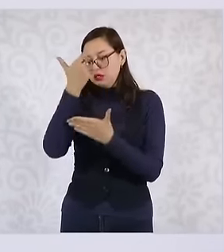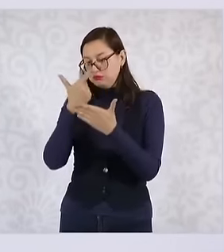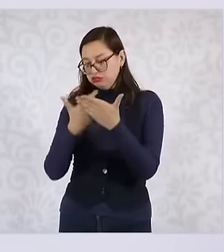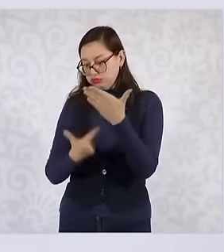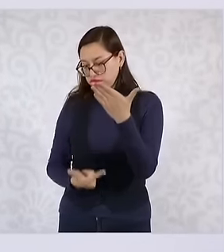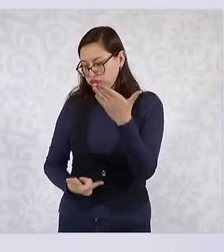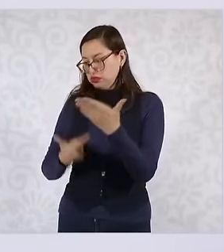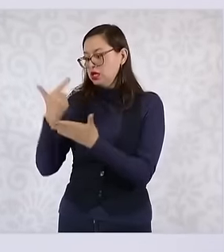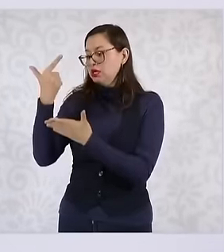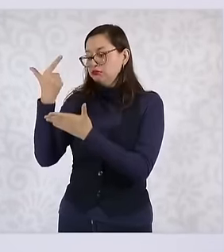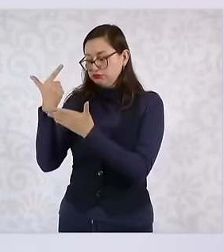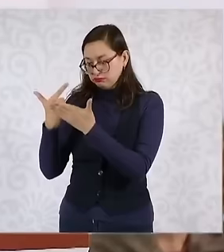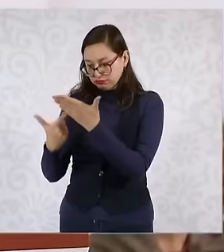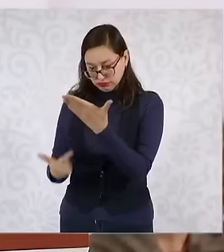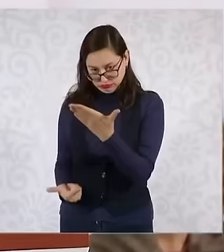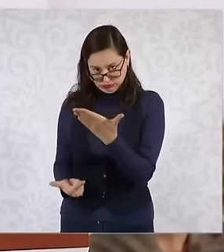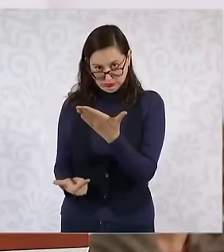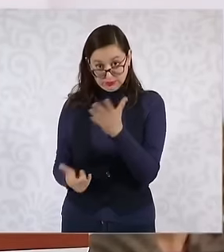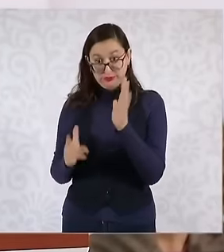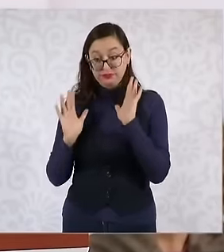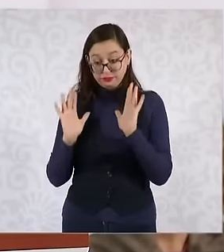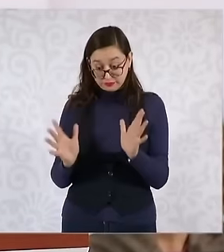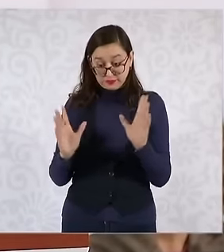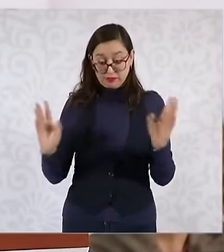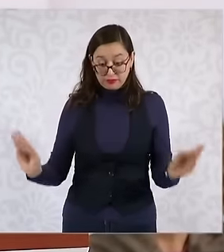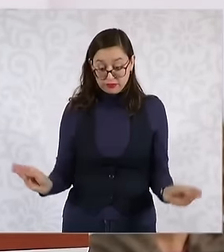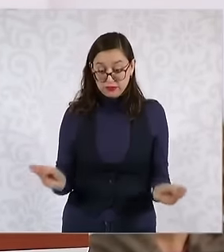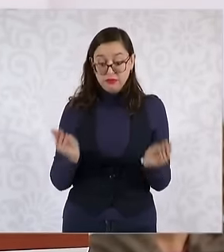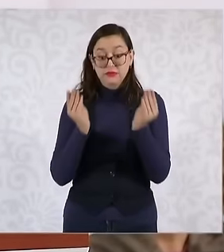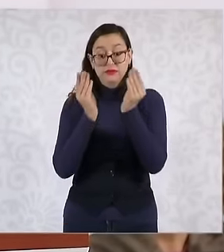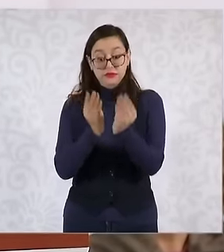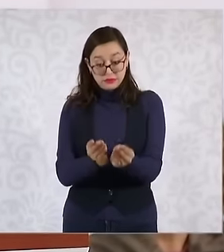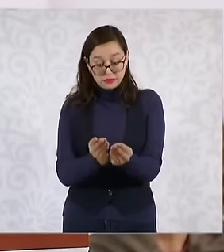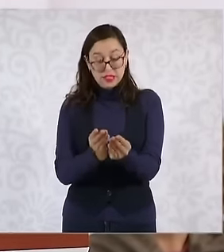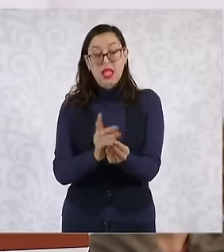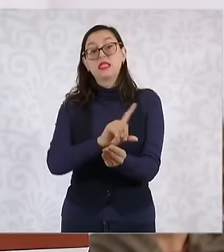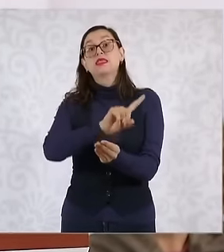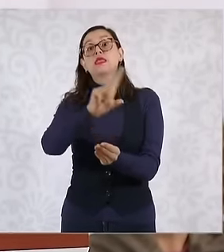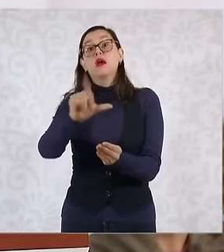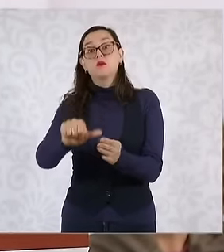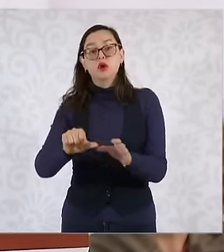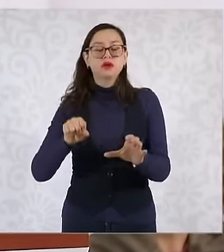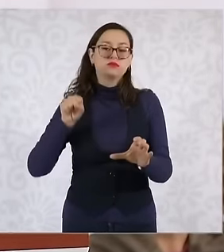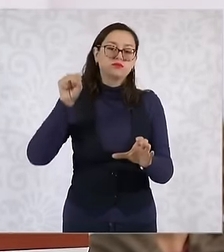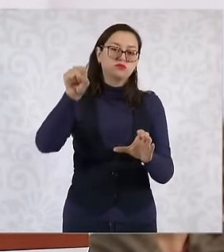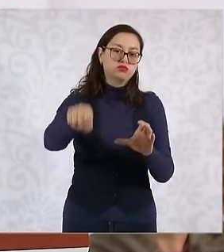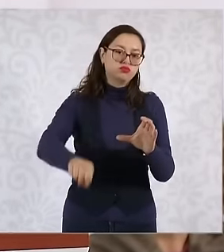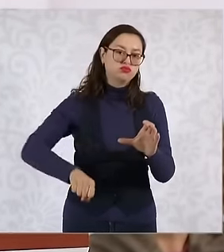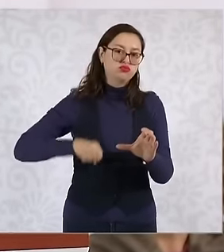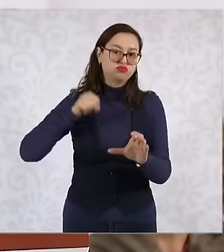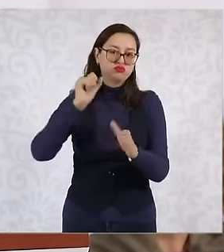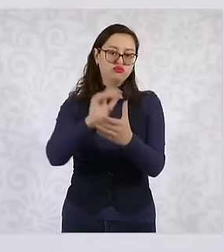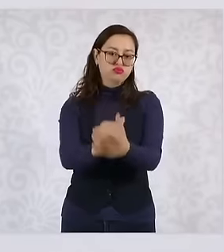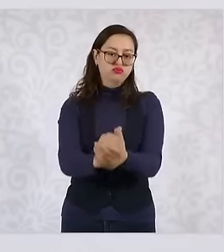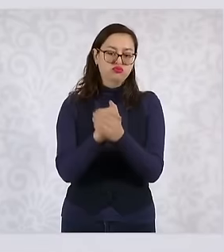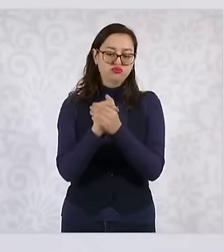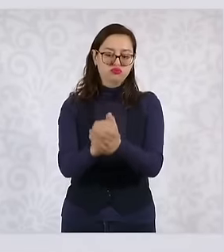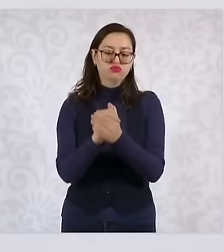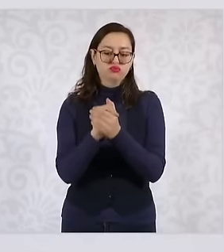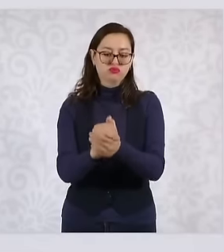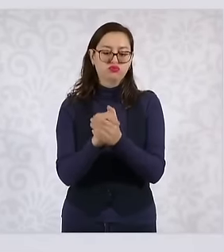they are selected they go to a Raffle where If six were selected and there are three